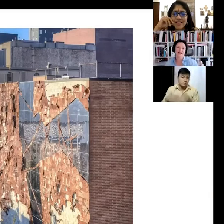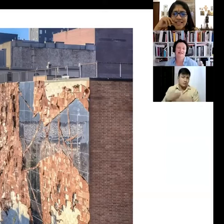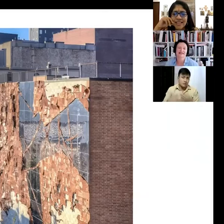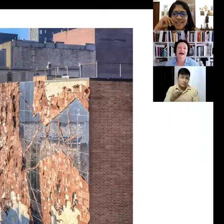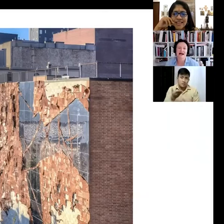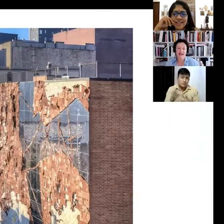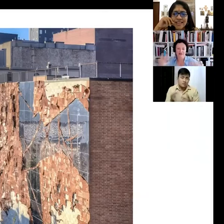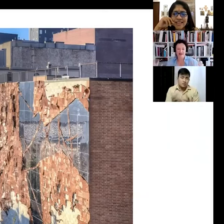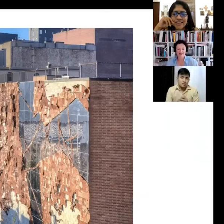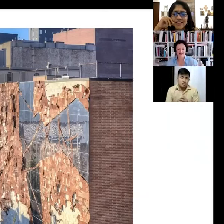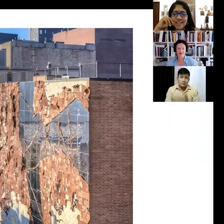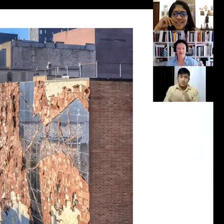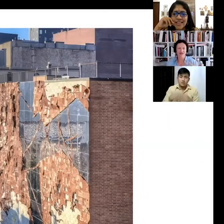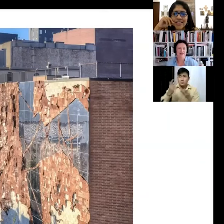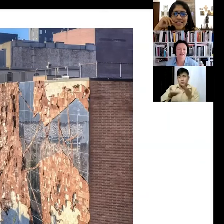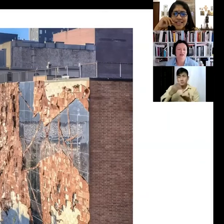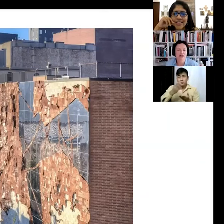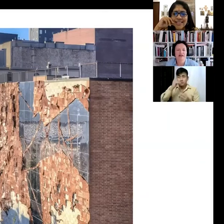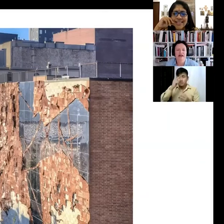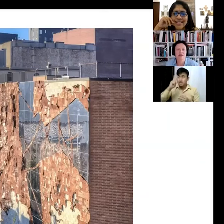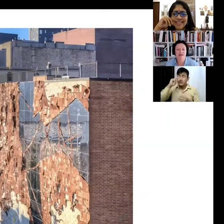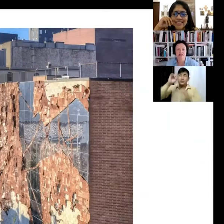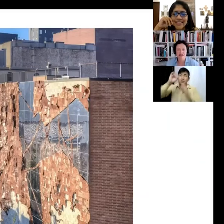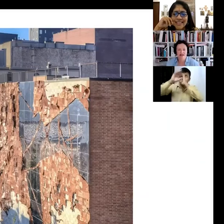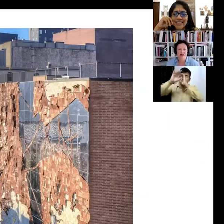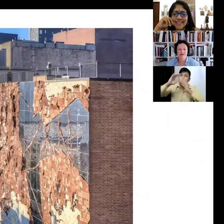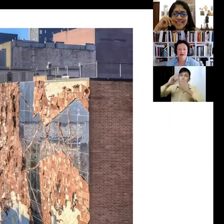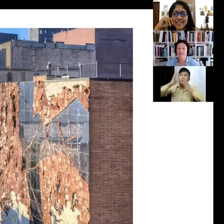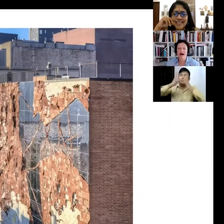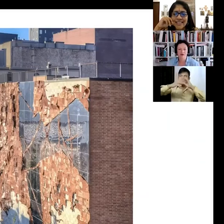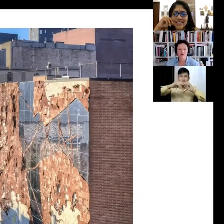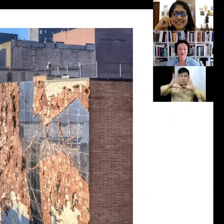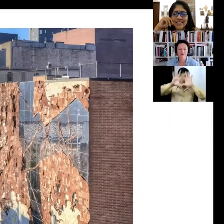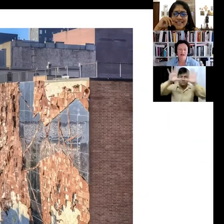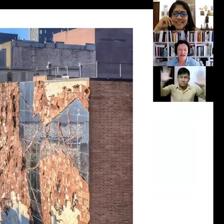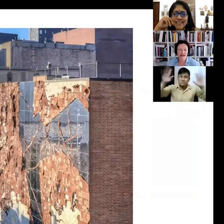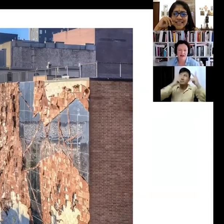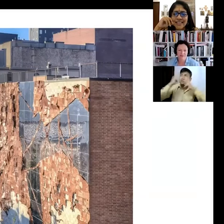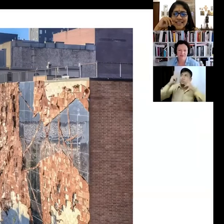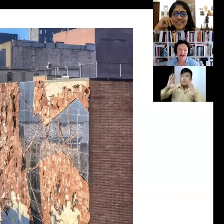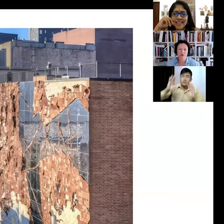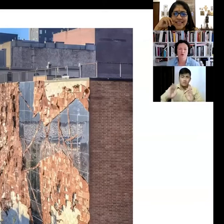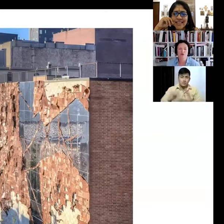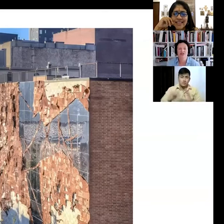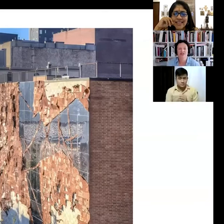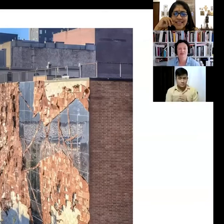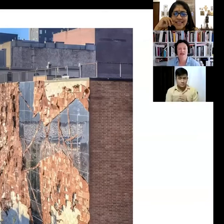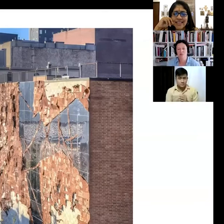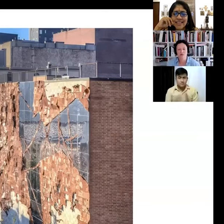the sky reflected into it and so it became this very powerful artwork- which at the same time was